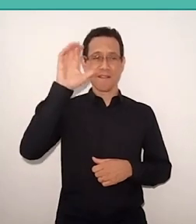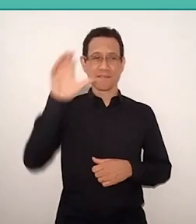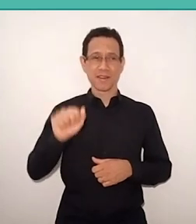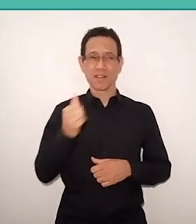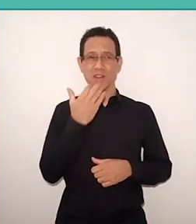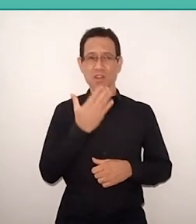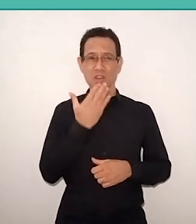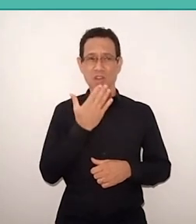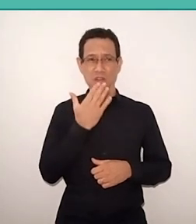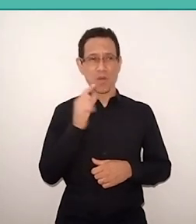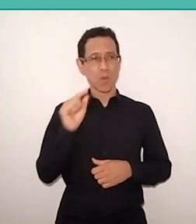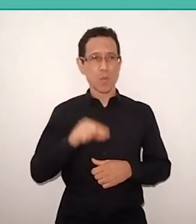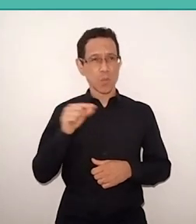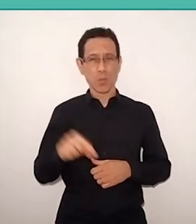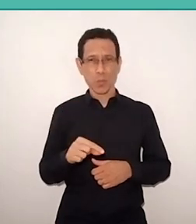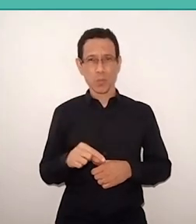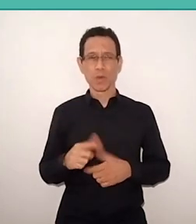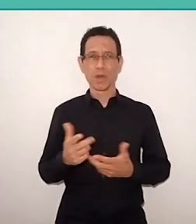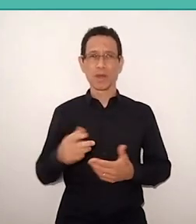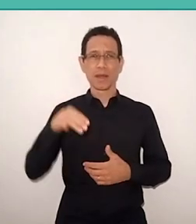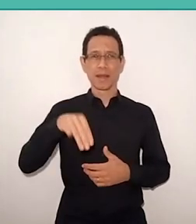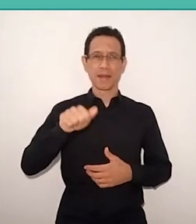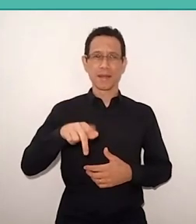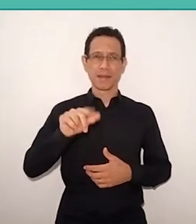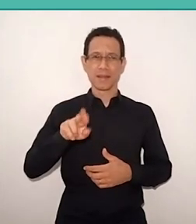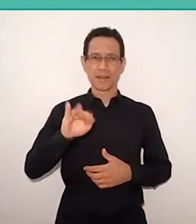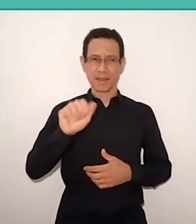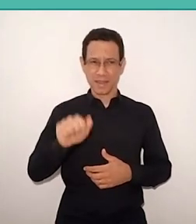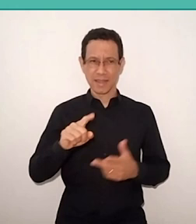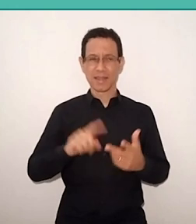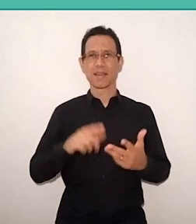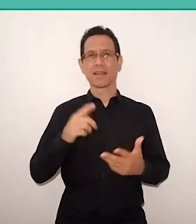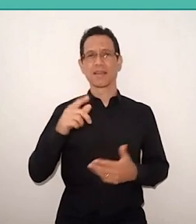he talks about coconut trees, mango trees… the scents of flowers,